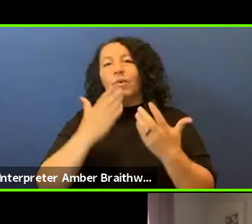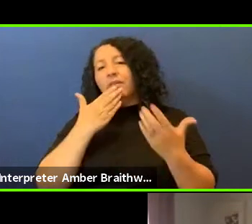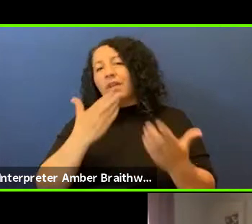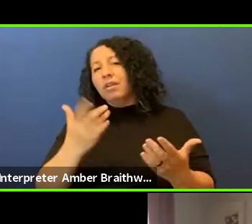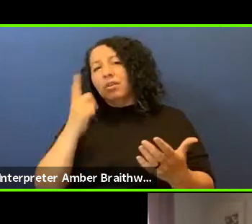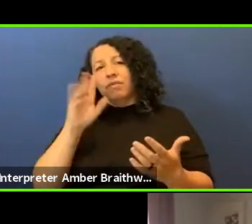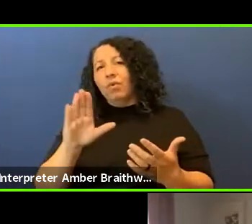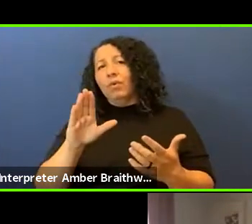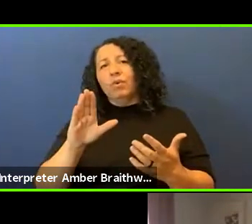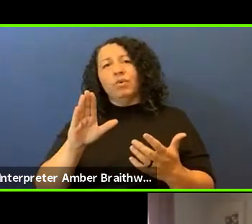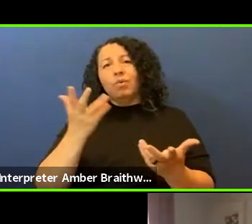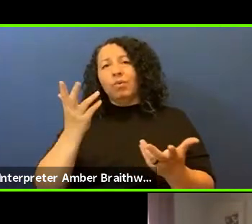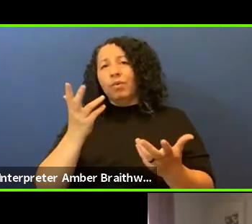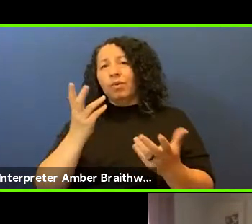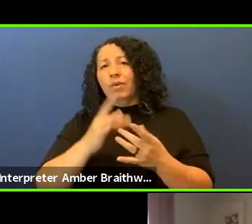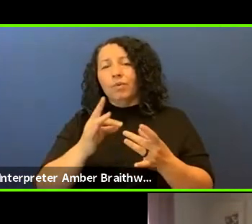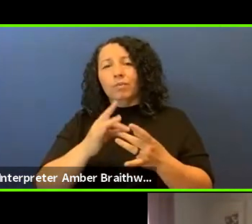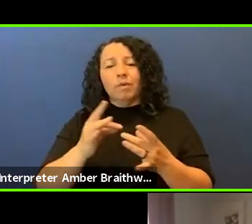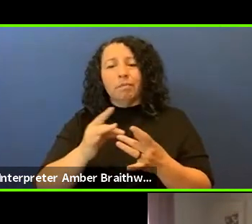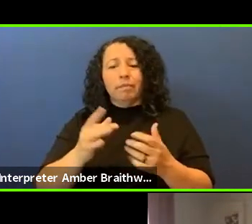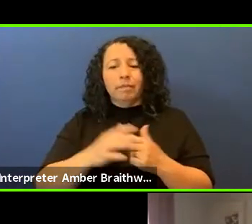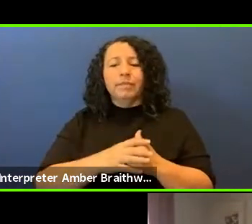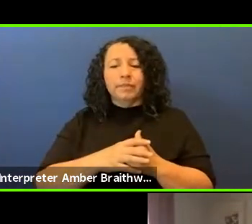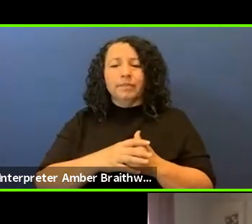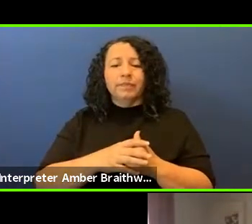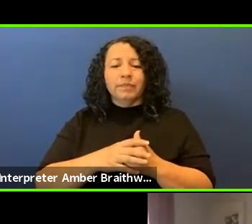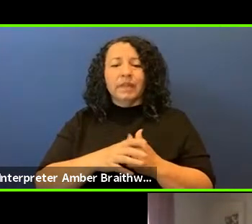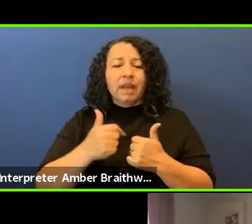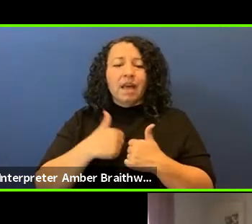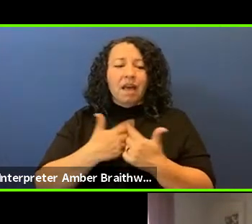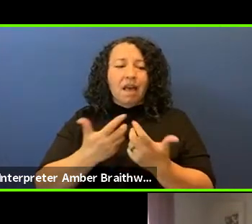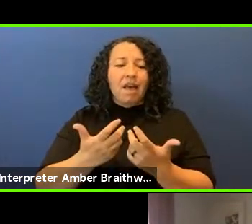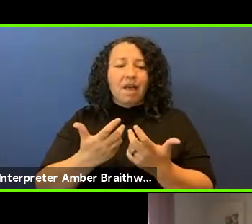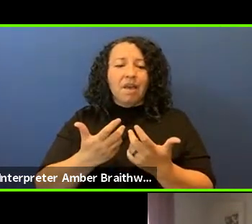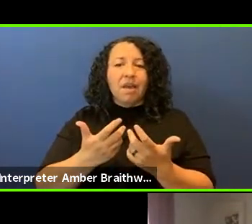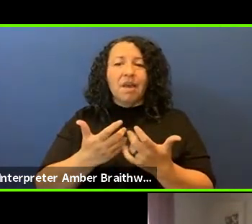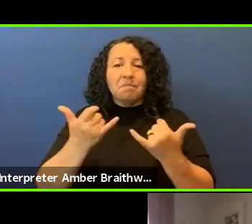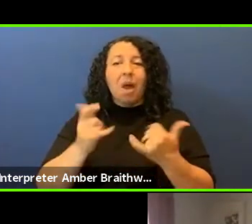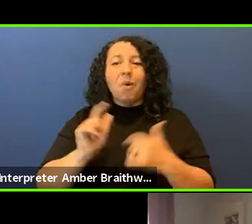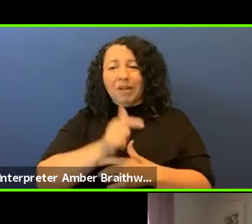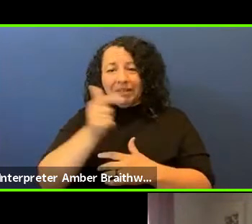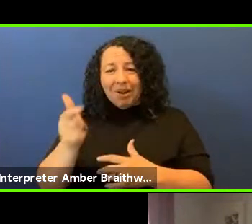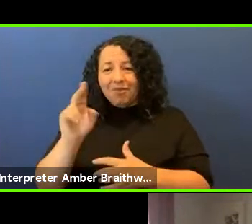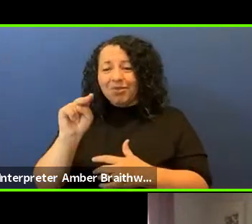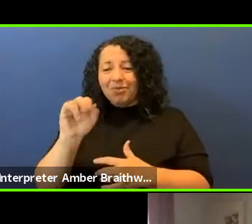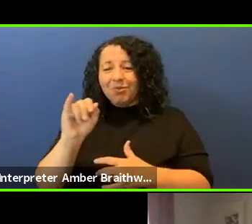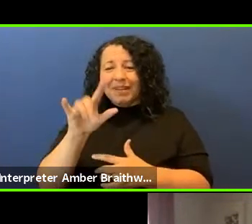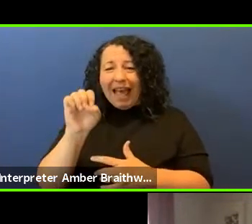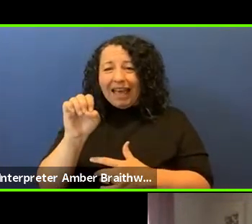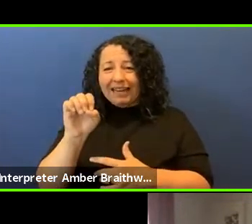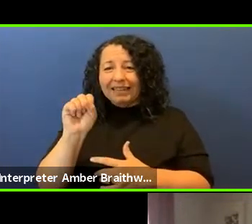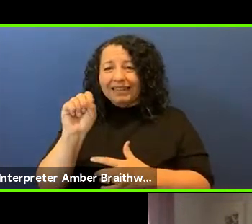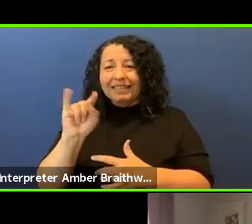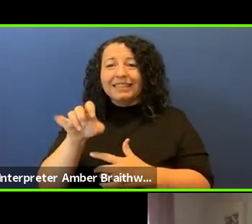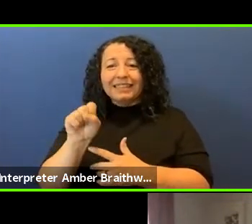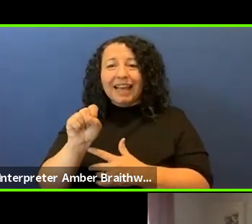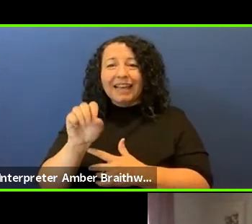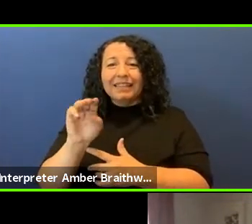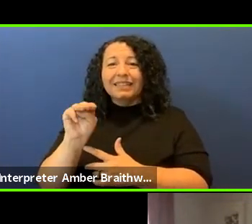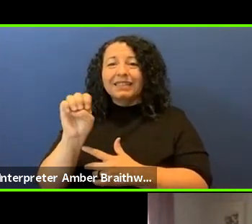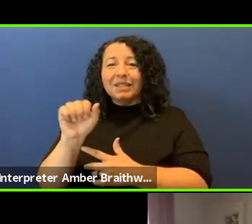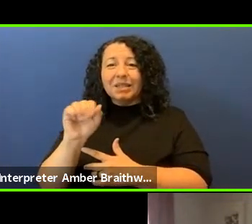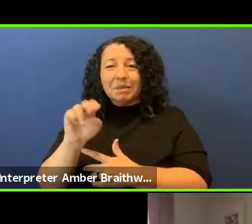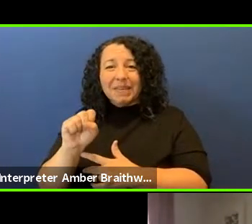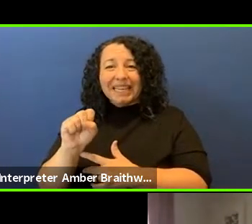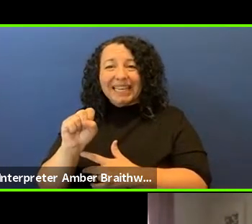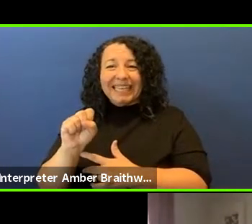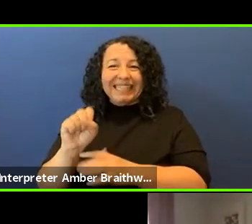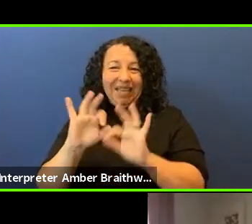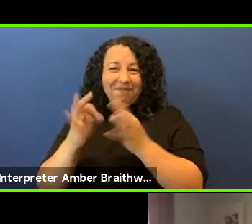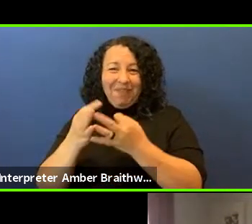I turn to Natalie Stites Means, a relative of mine and